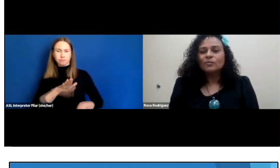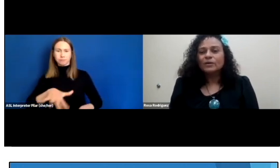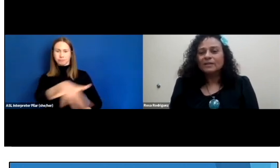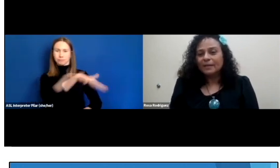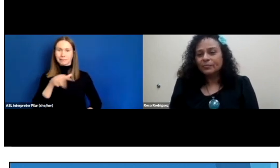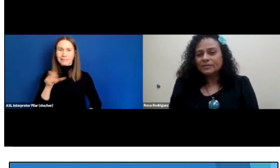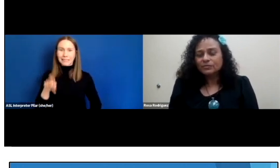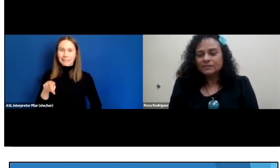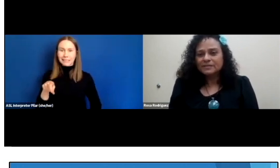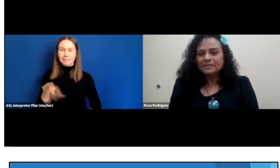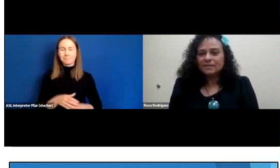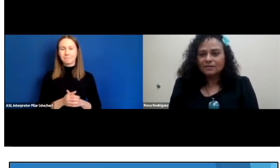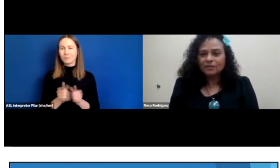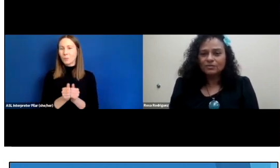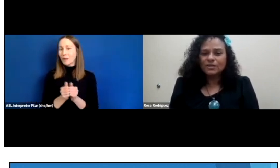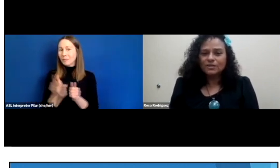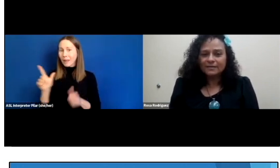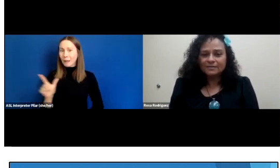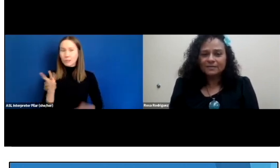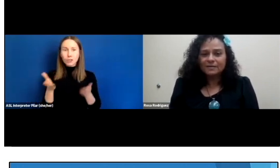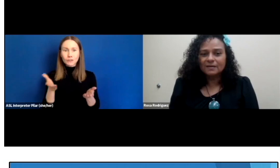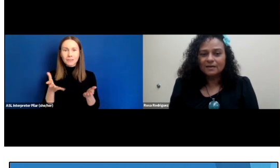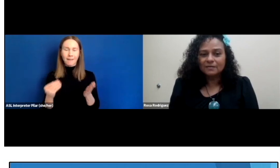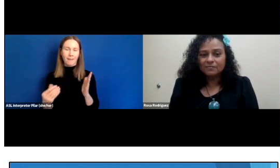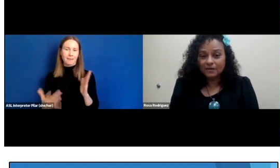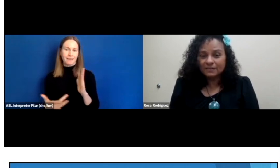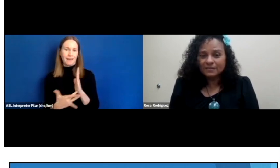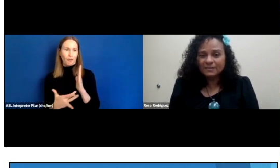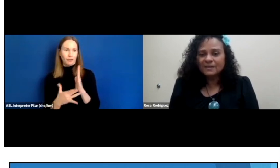with Library Services and Technology Act funds.